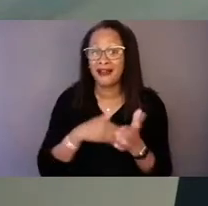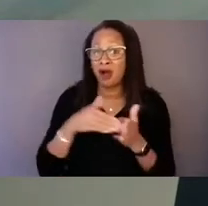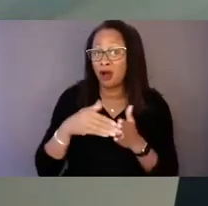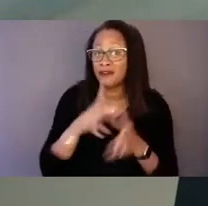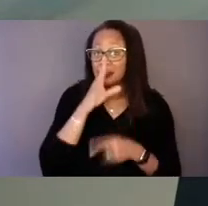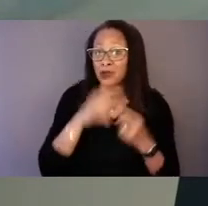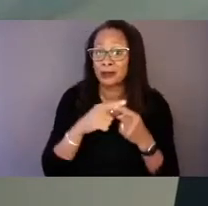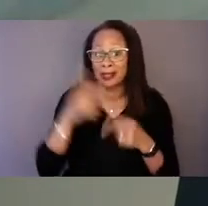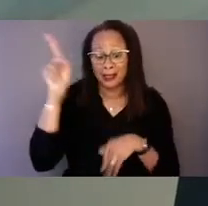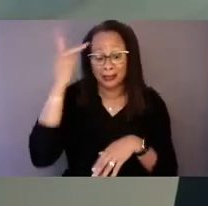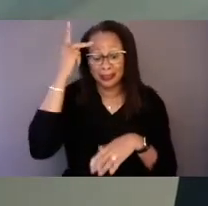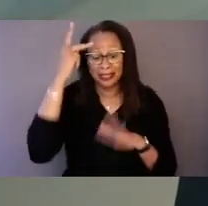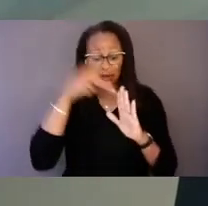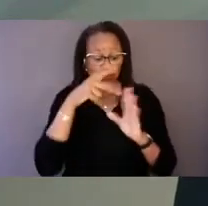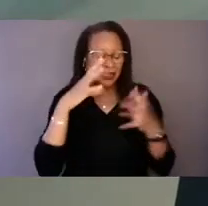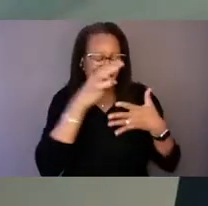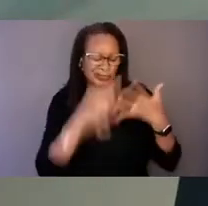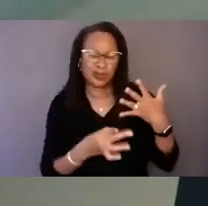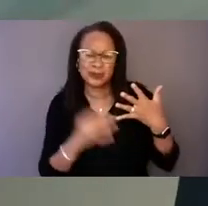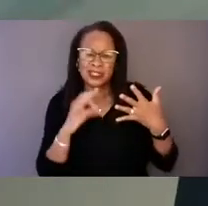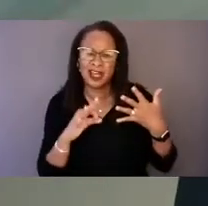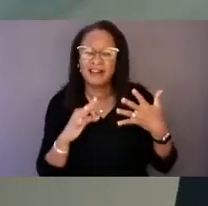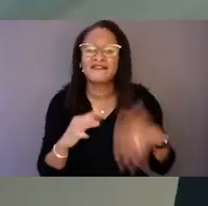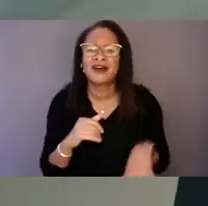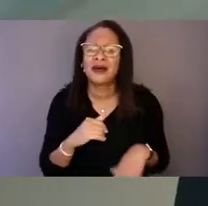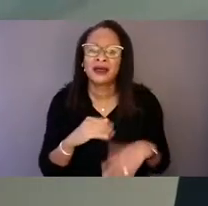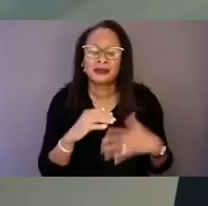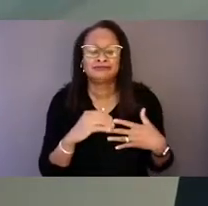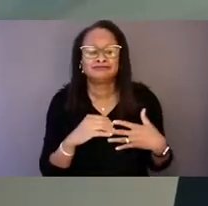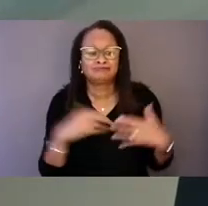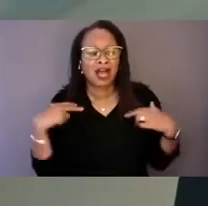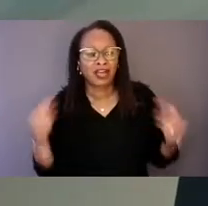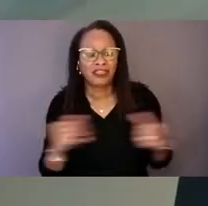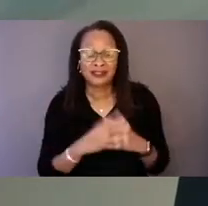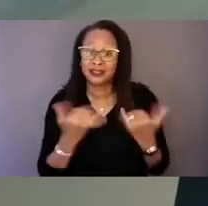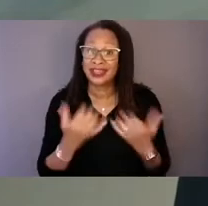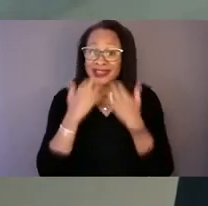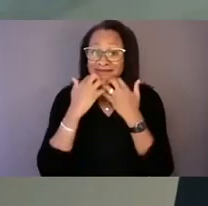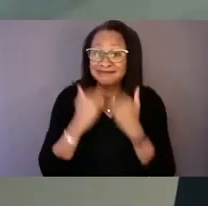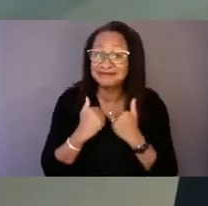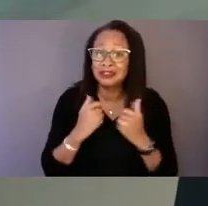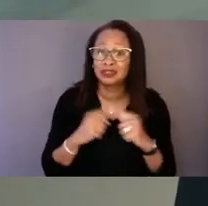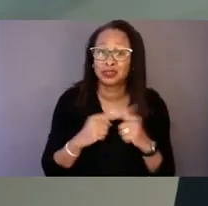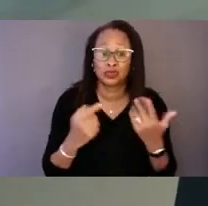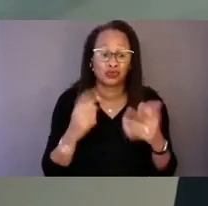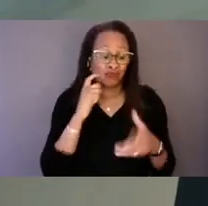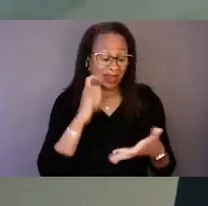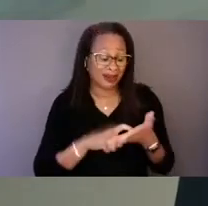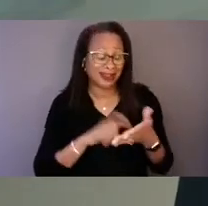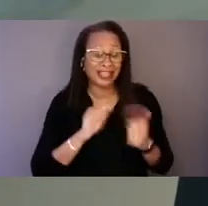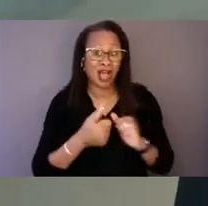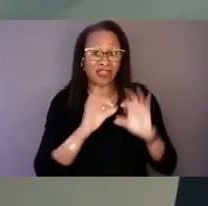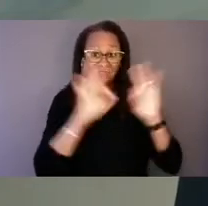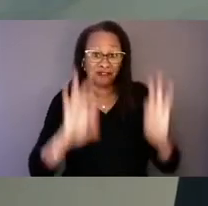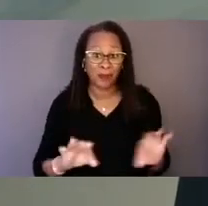and today, it is valuable for us to recognize how this framework applies to mental health specifically.